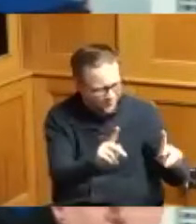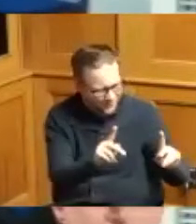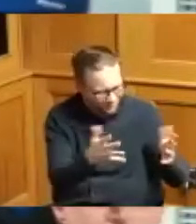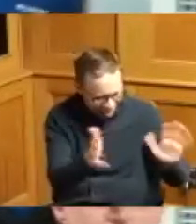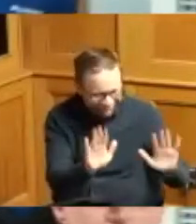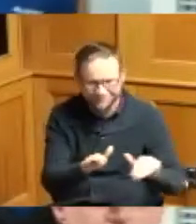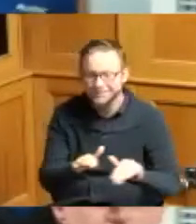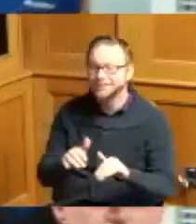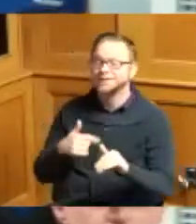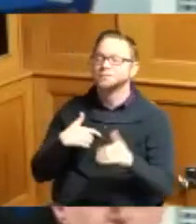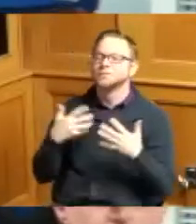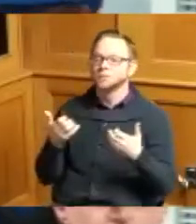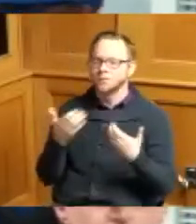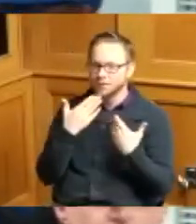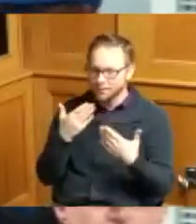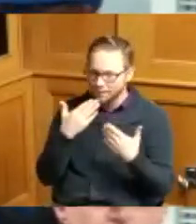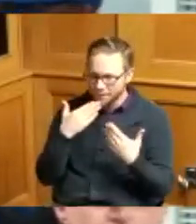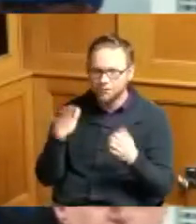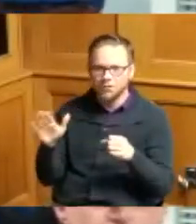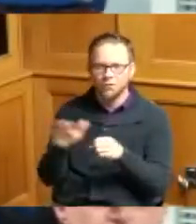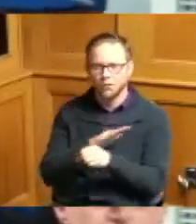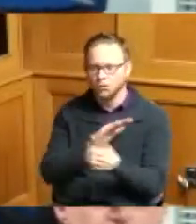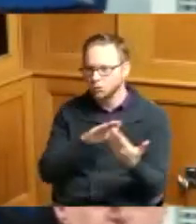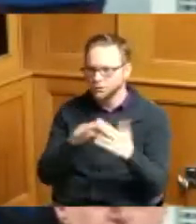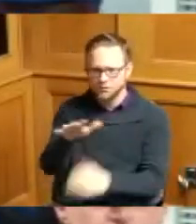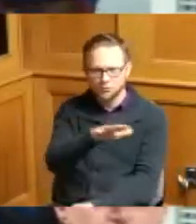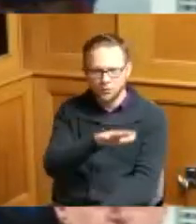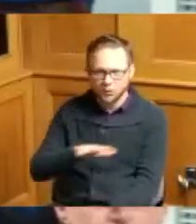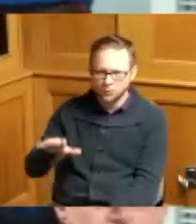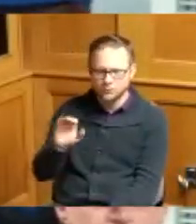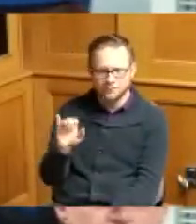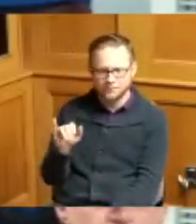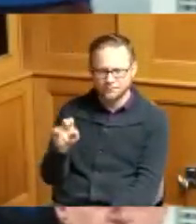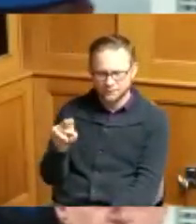I would just like to thank the whole city of Cincinnati for standing behind